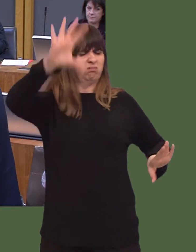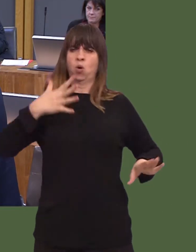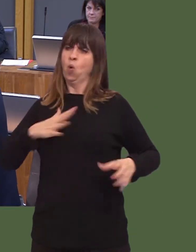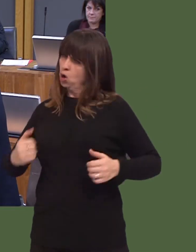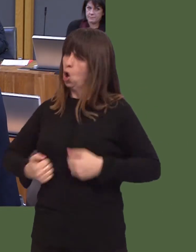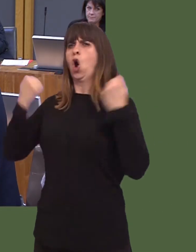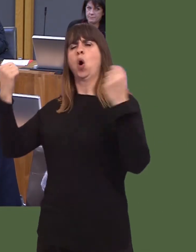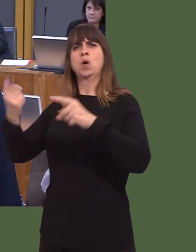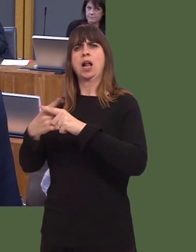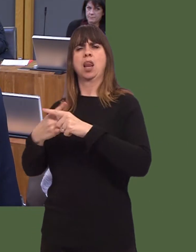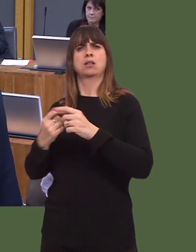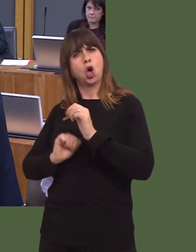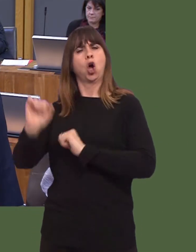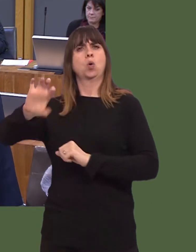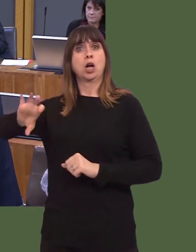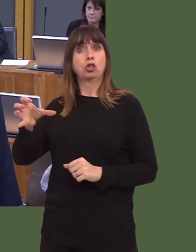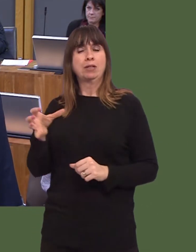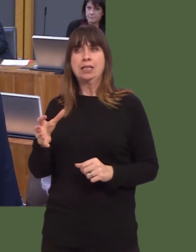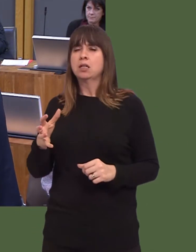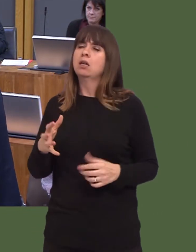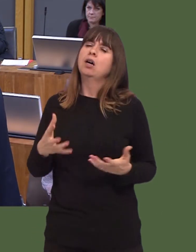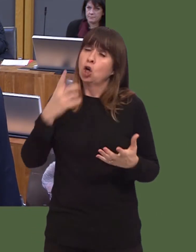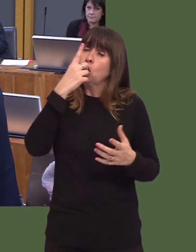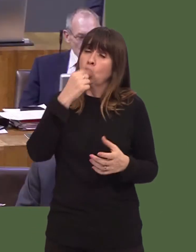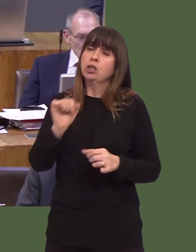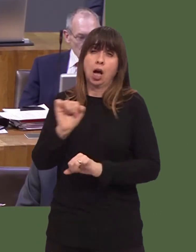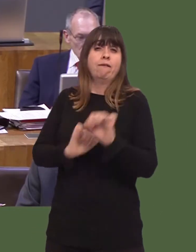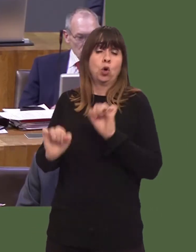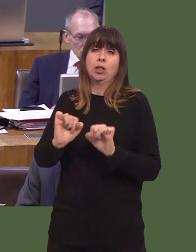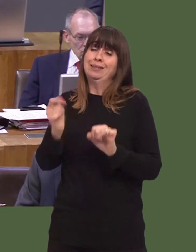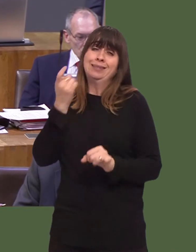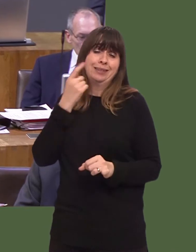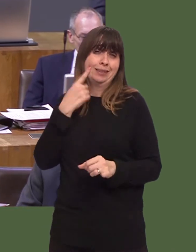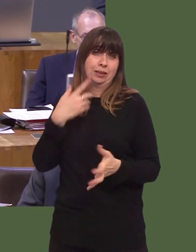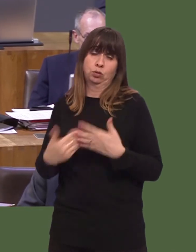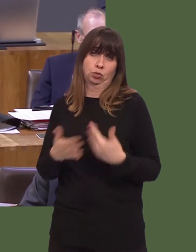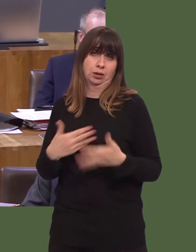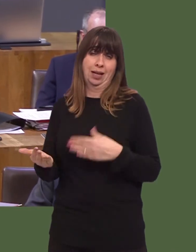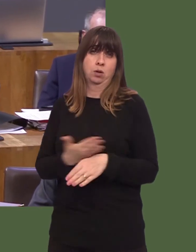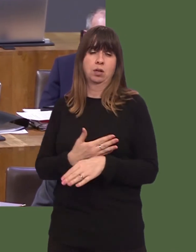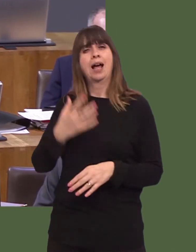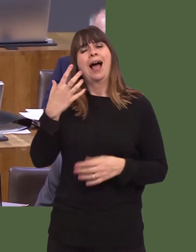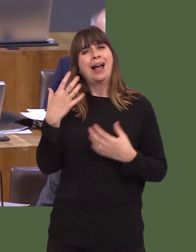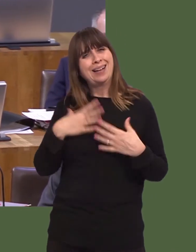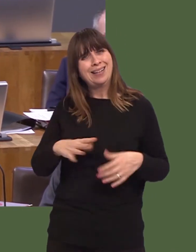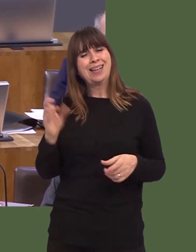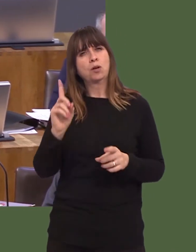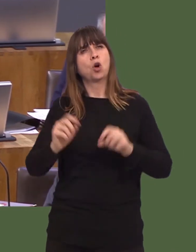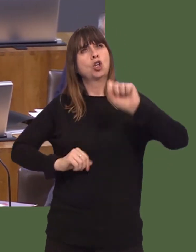And I think this can all be avoided fairly easily. The distinct national identities of our four nations can be recognised while at the same